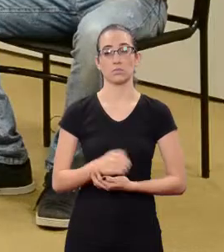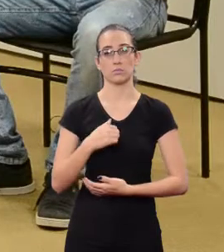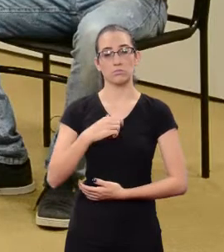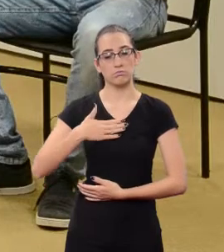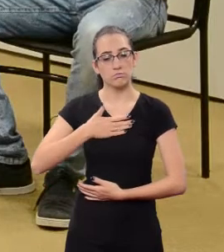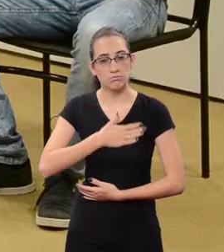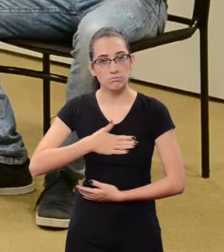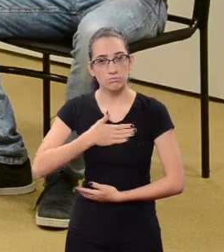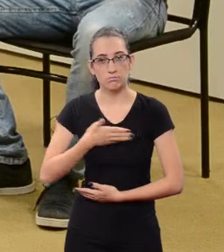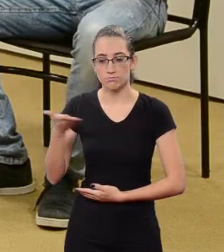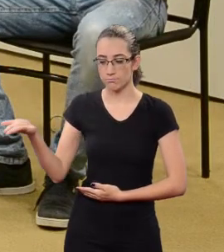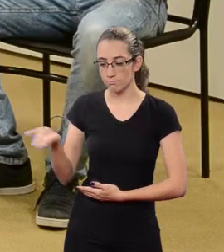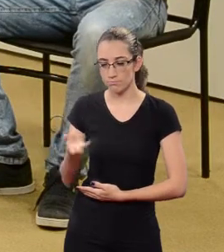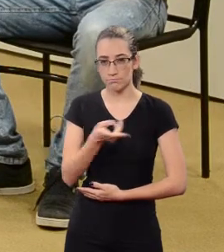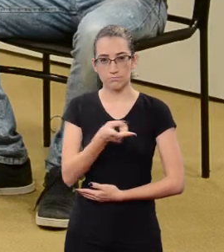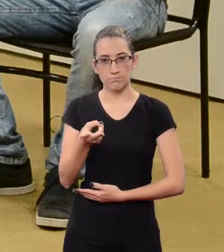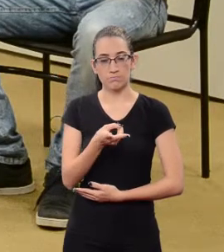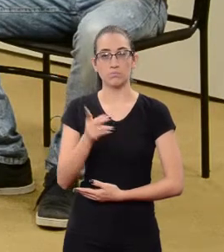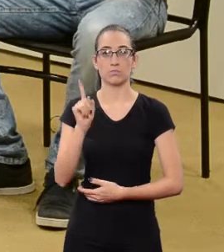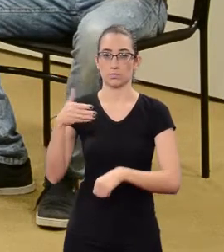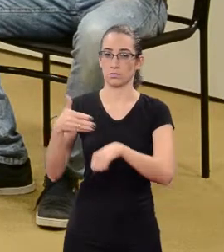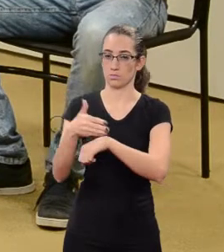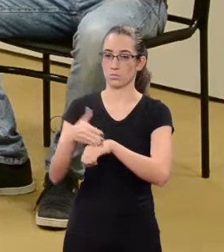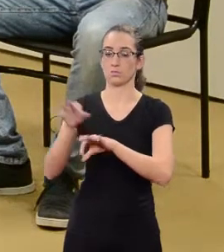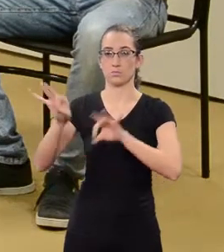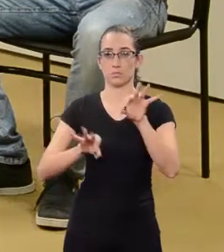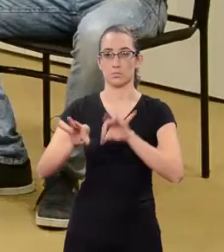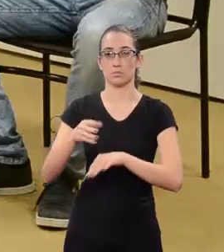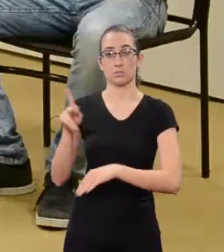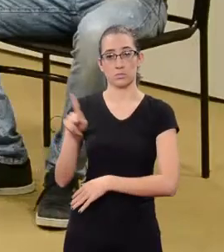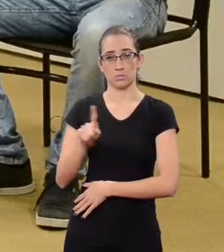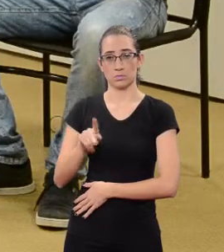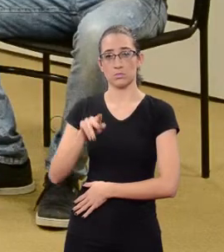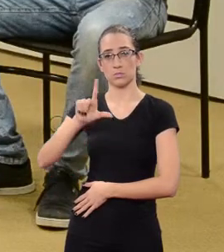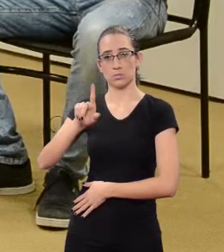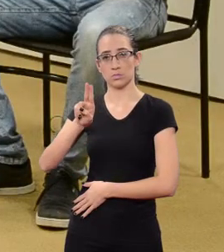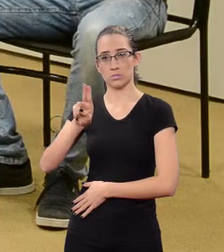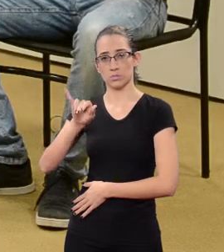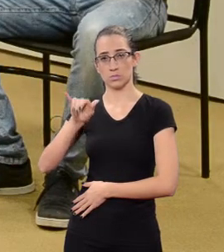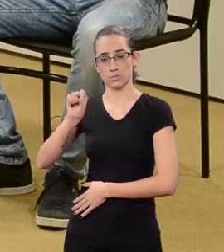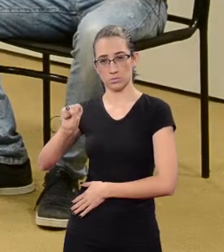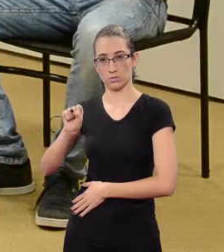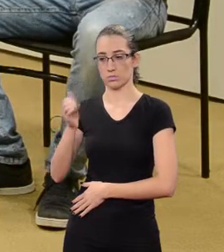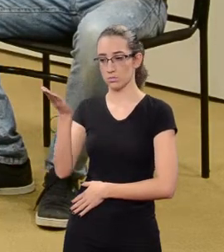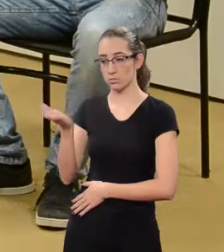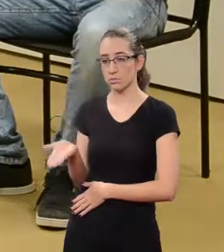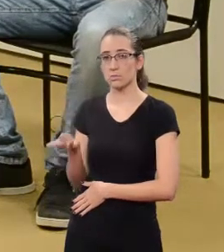I have the honor of welcoming our guests that work on the project Dr. Luis Marcelos Mendes